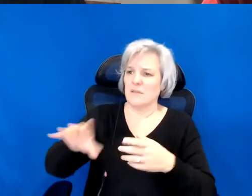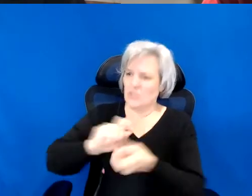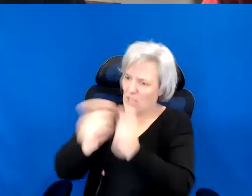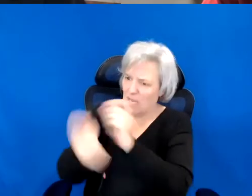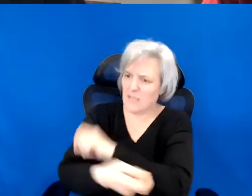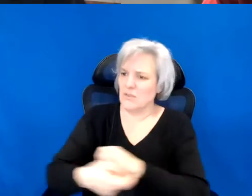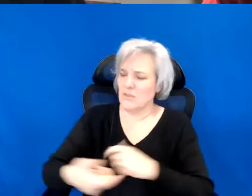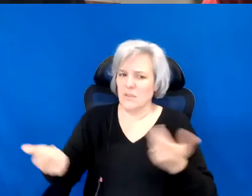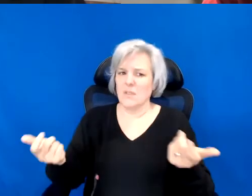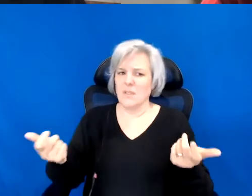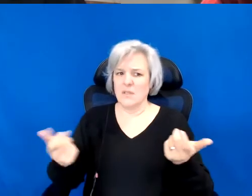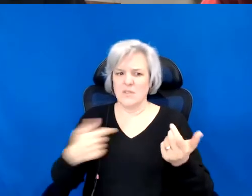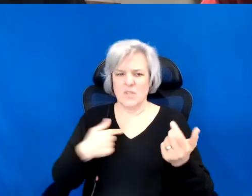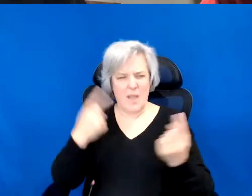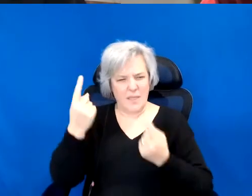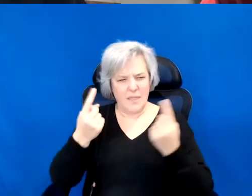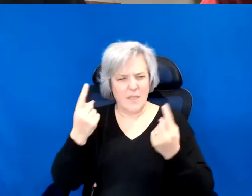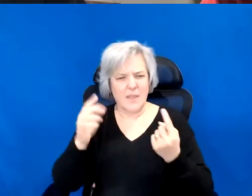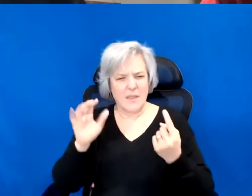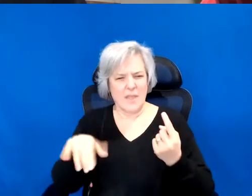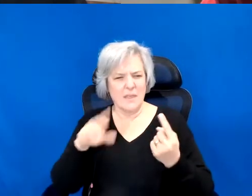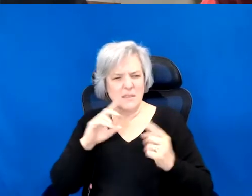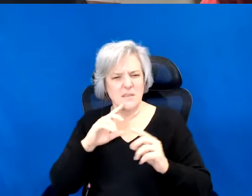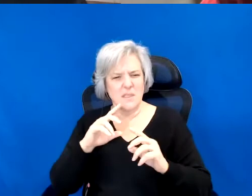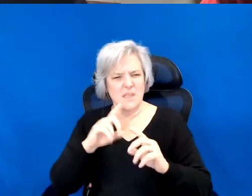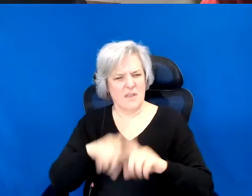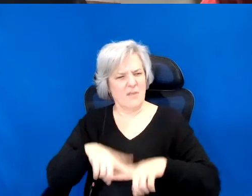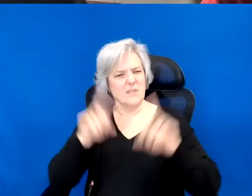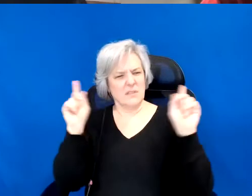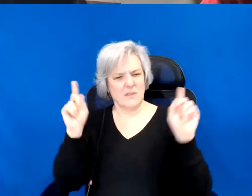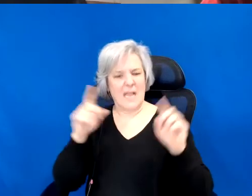it is a very queer undertaking. As you give a shout out here to Chase joint